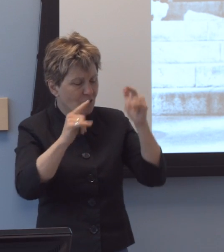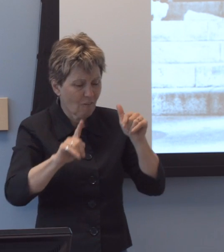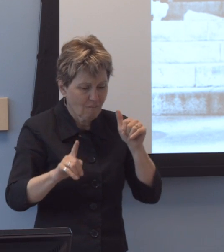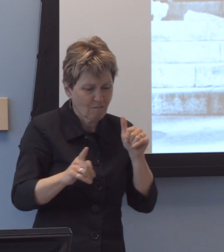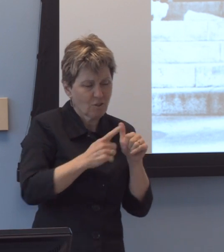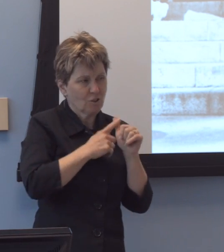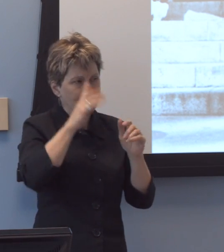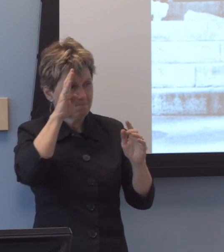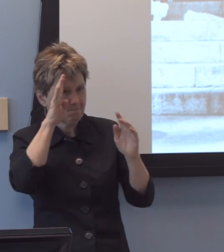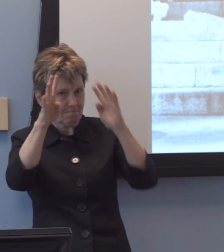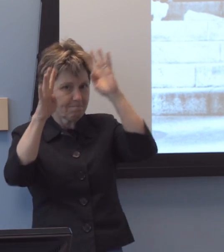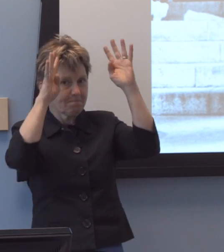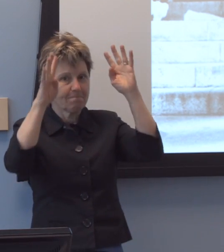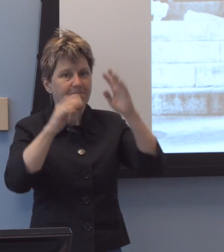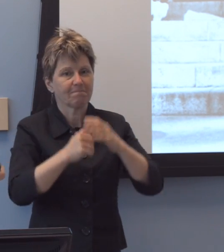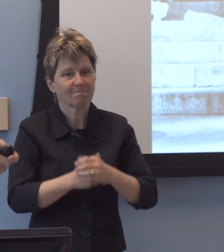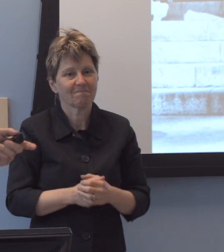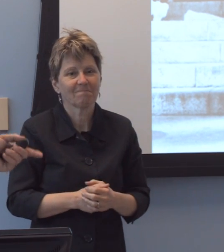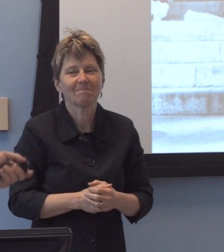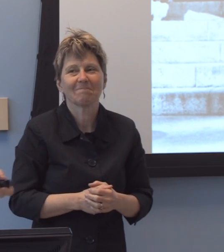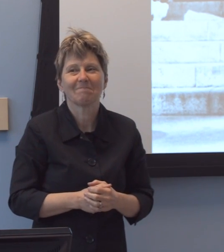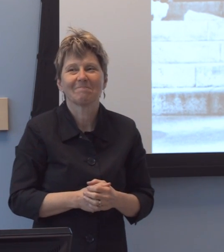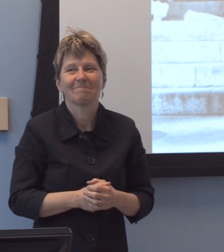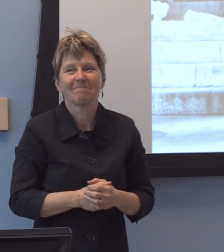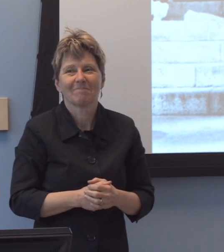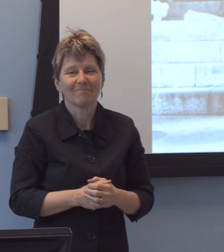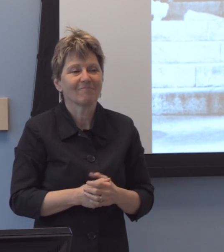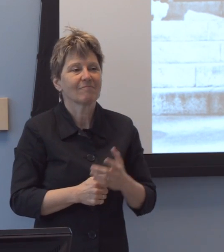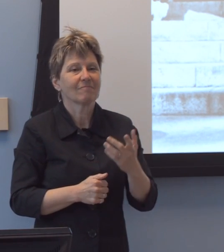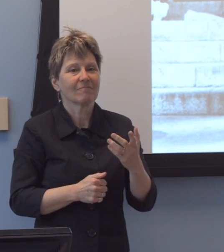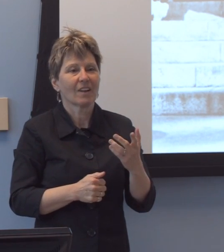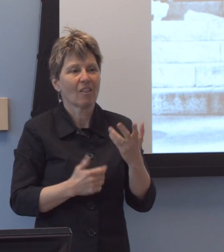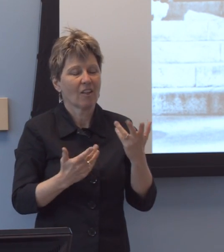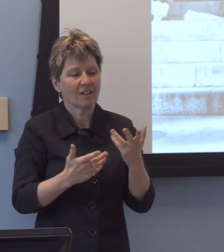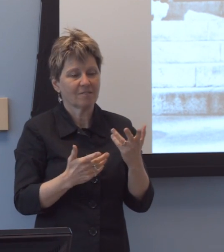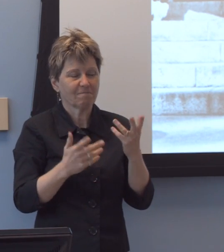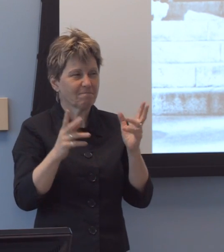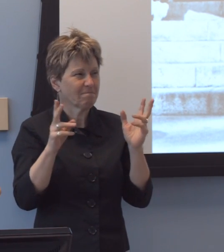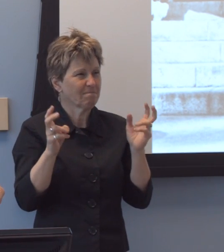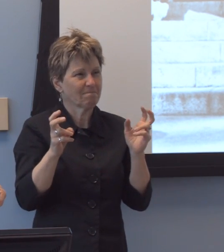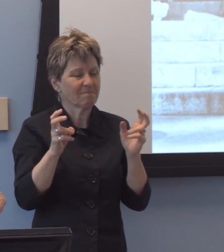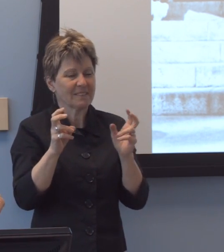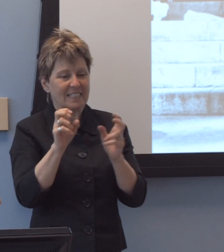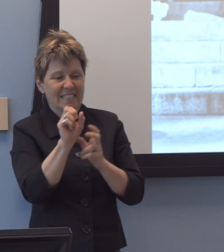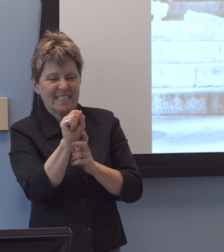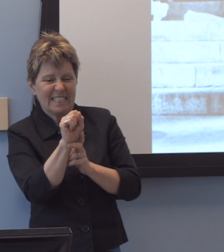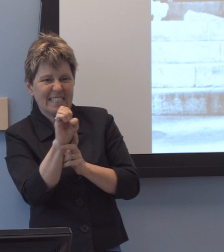um, at the-the-the-the seed of what has grown to be an extraordinary movement